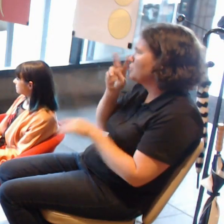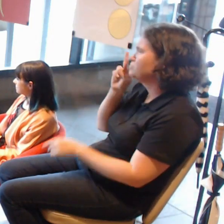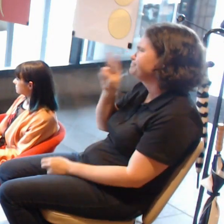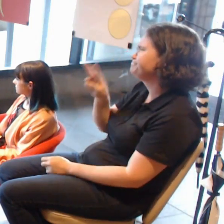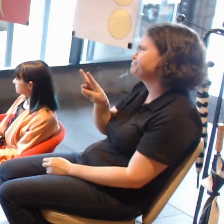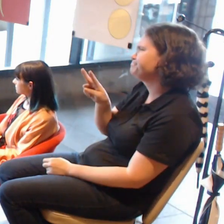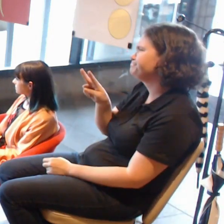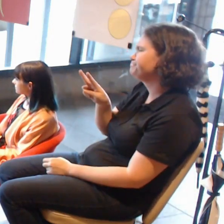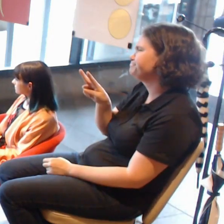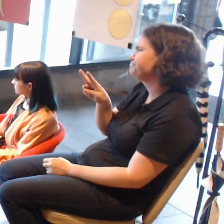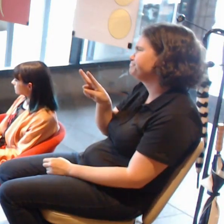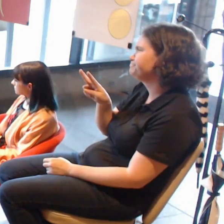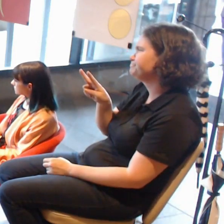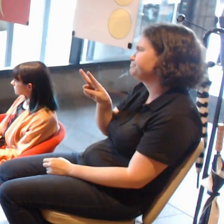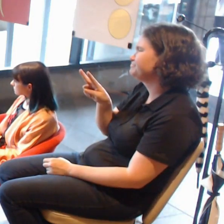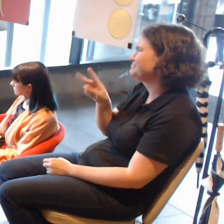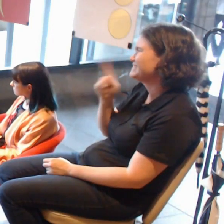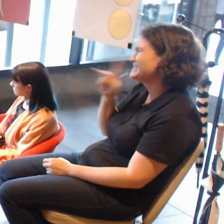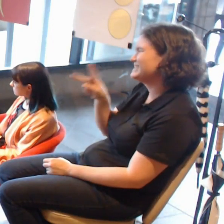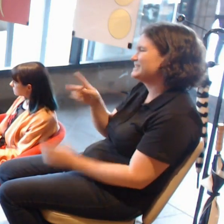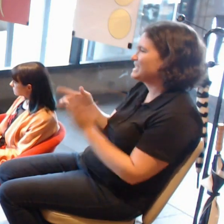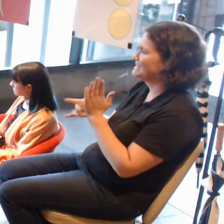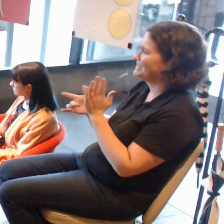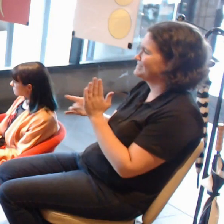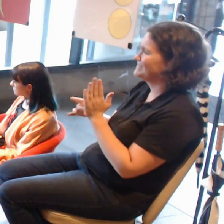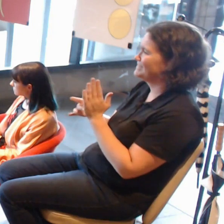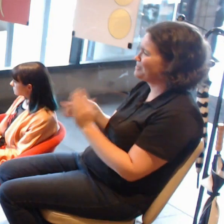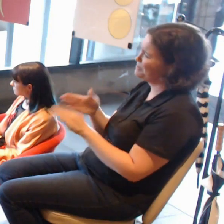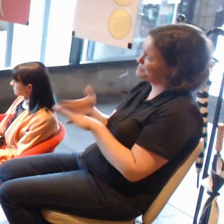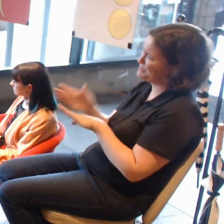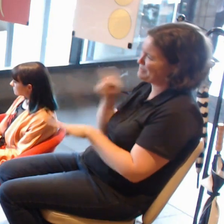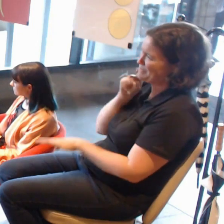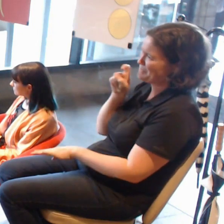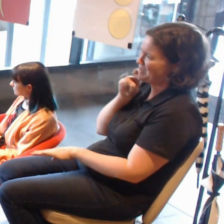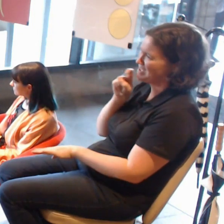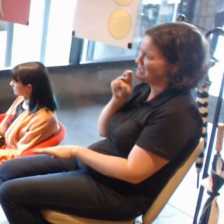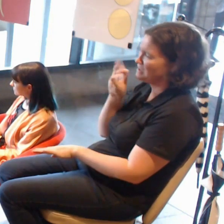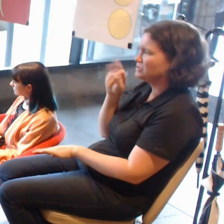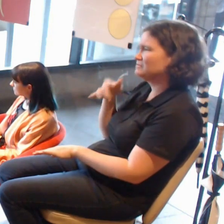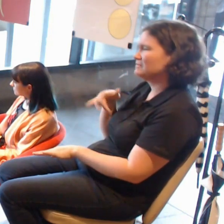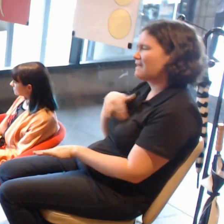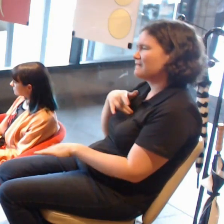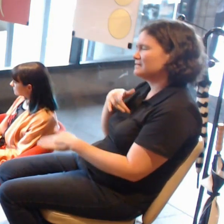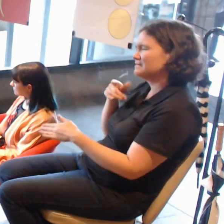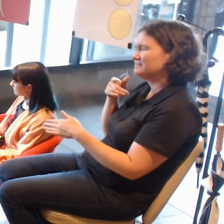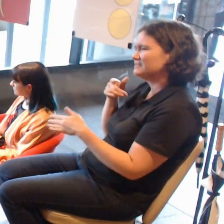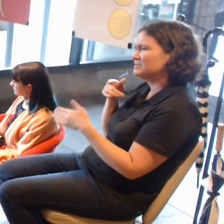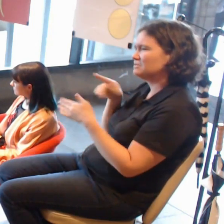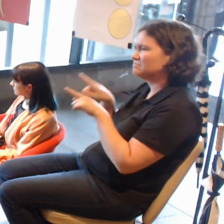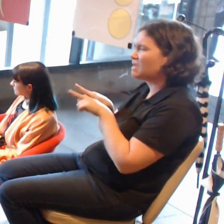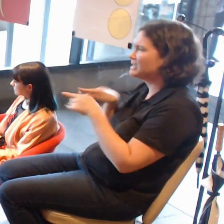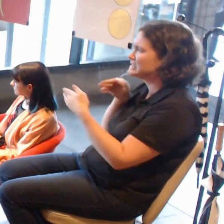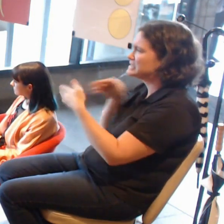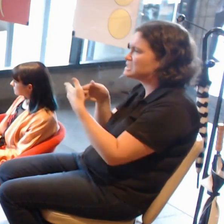as an impotence that stop them from engaging with the work, and equally, outside of the audience,